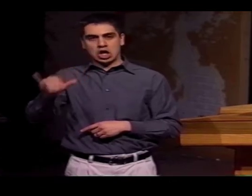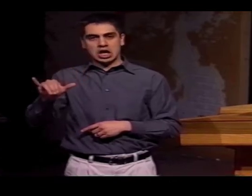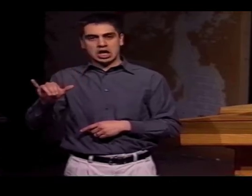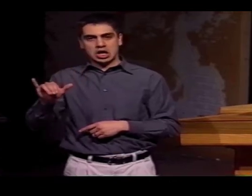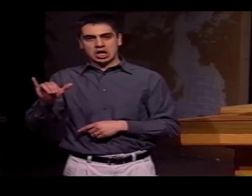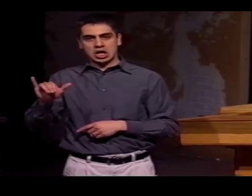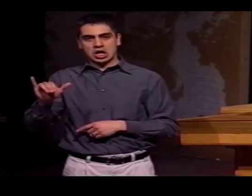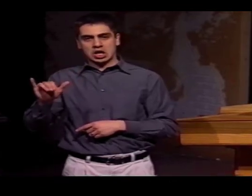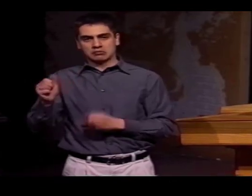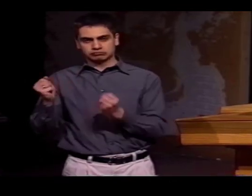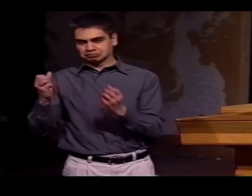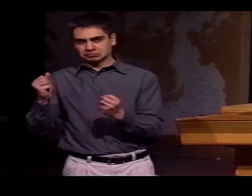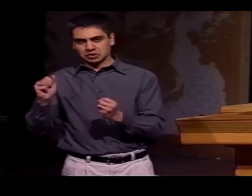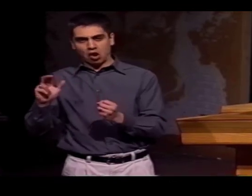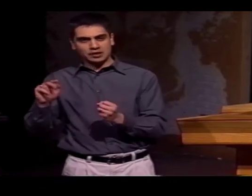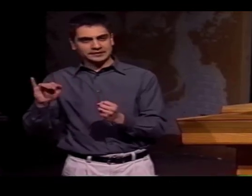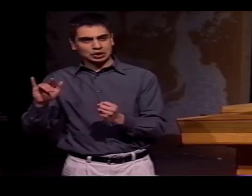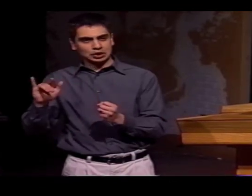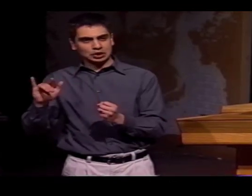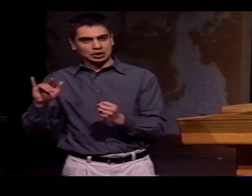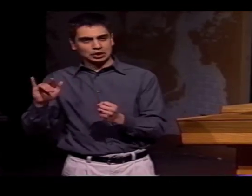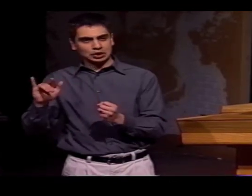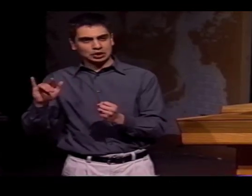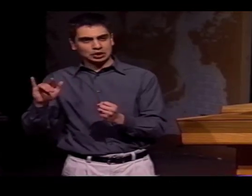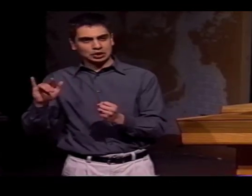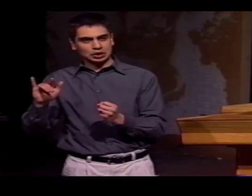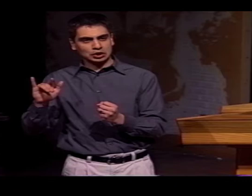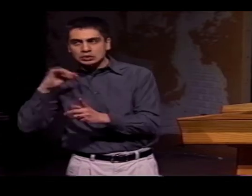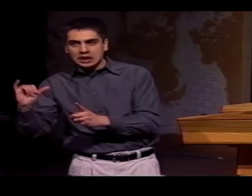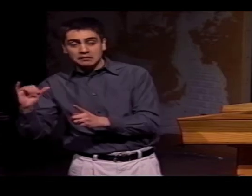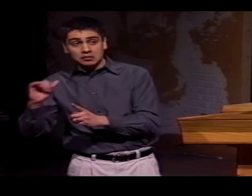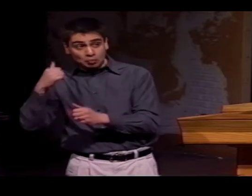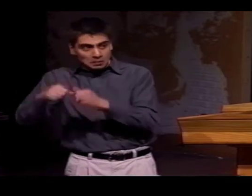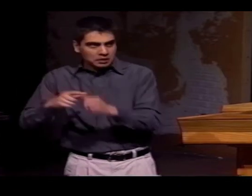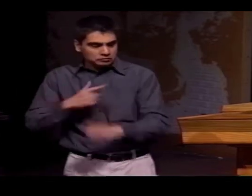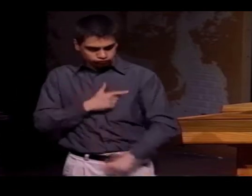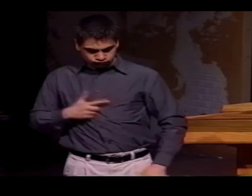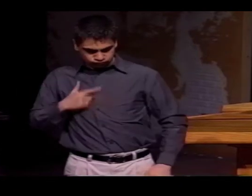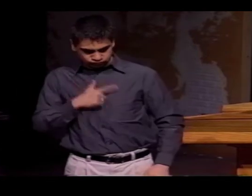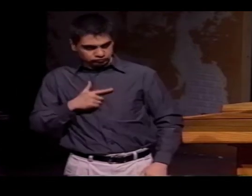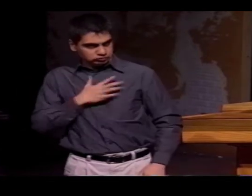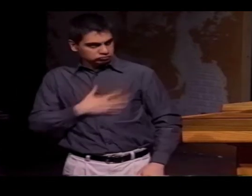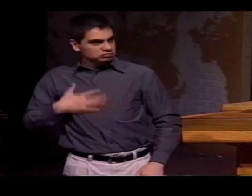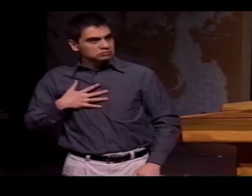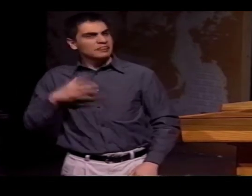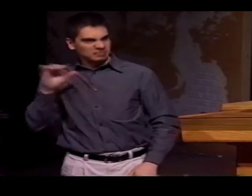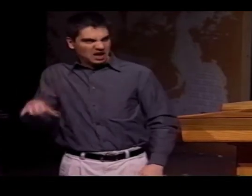YOU WOULD HAVE SIMILARLY ARTICULATED SIGNS THAT WE WOULD PUT IN IT; LIKE I SAID, THE SIGN